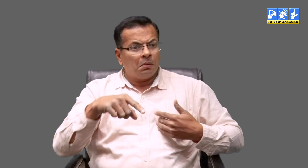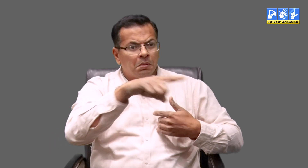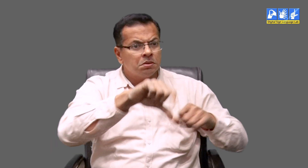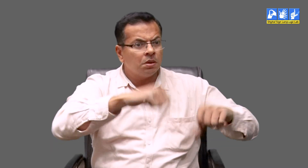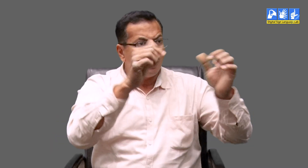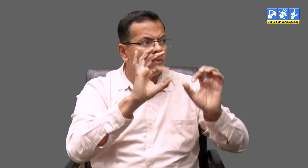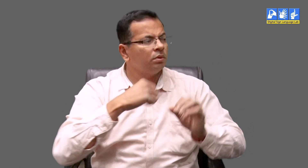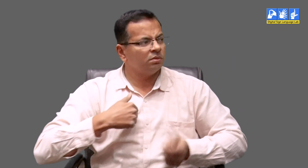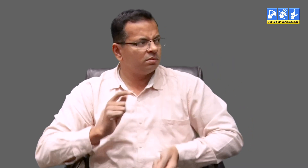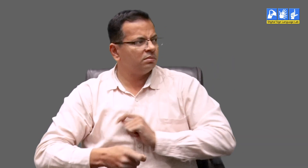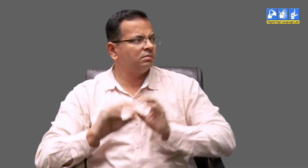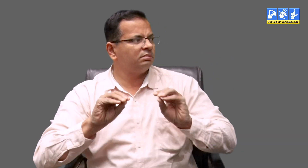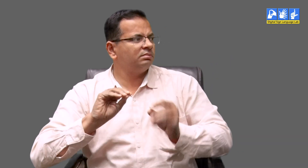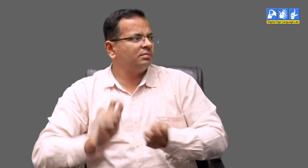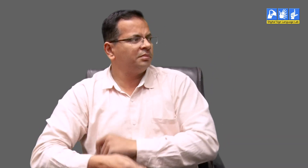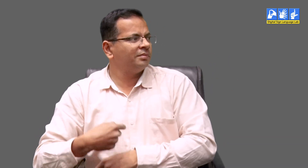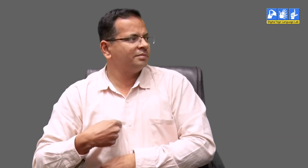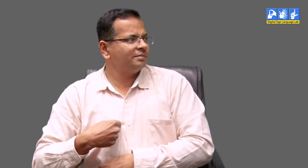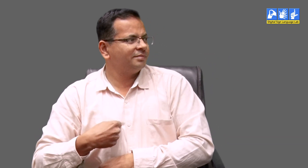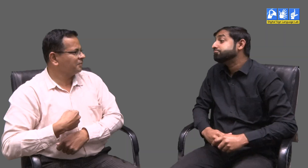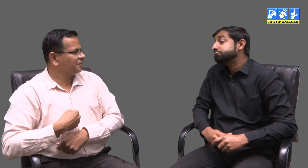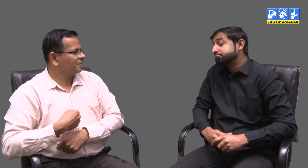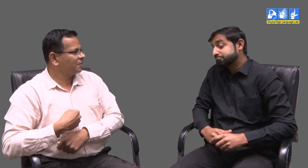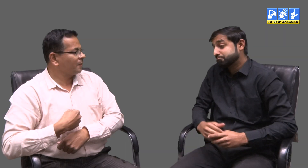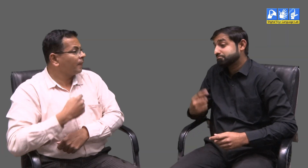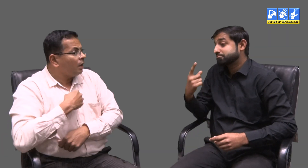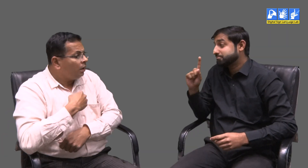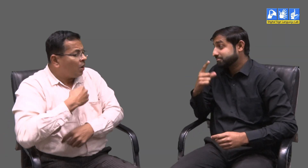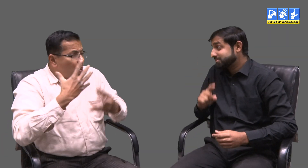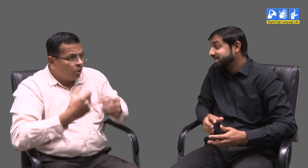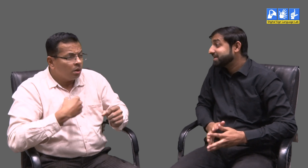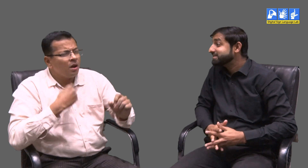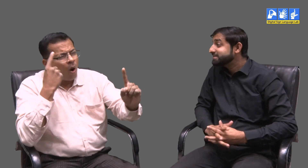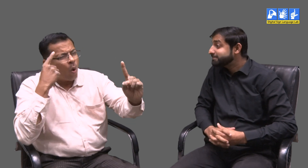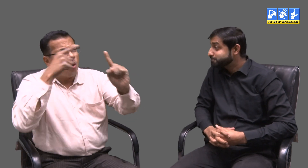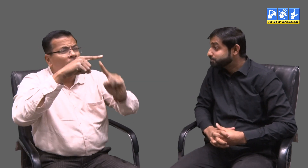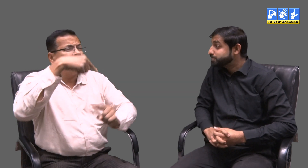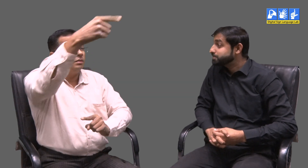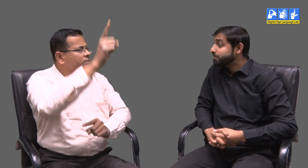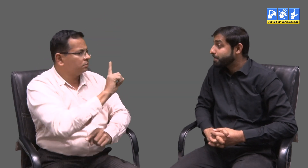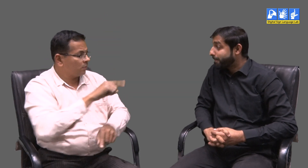If the students don't progress, then I have to change my ways of teaching. I don't have to keep long term goals. I need to have